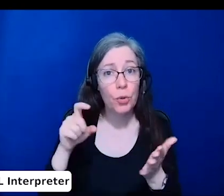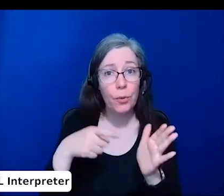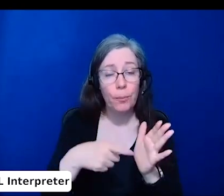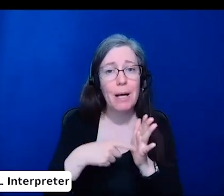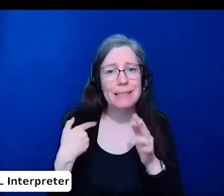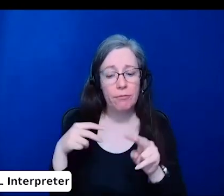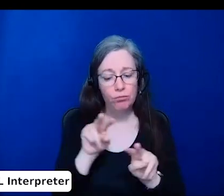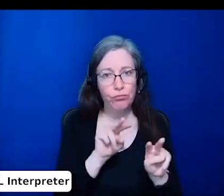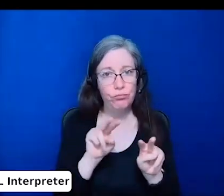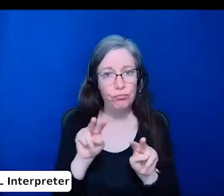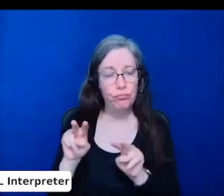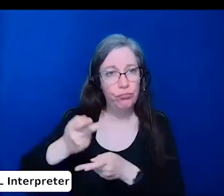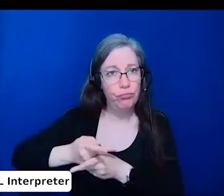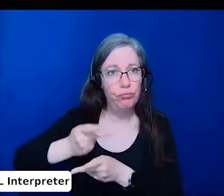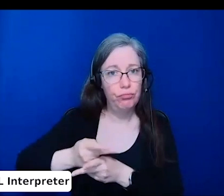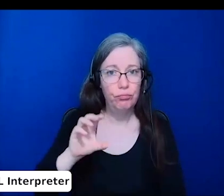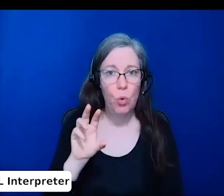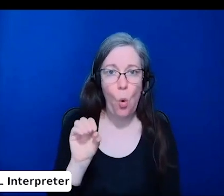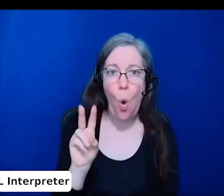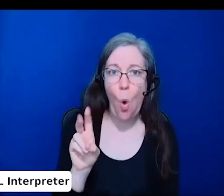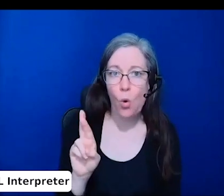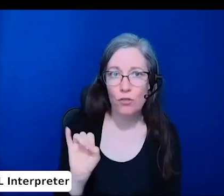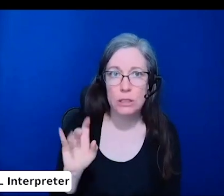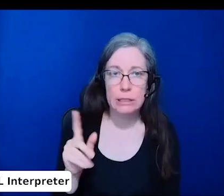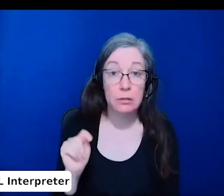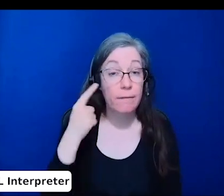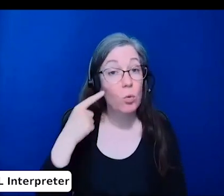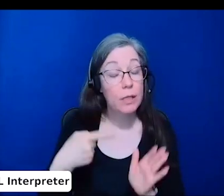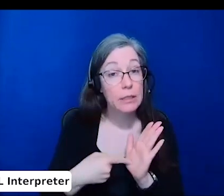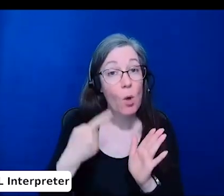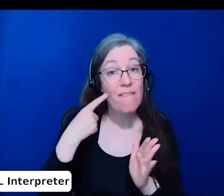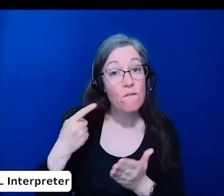Overseeing agencies like funding agencies, for example, could request evidence